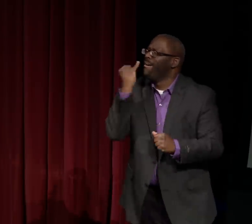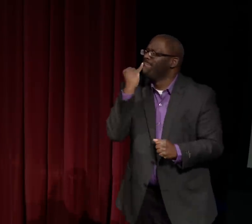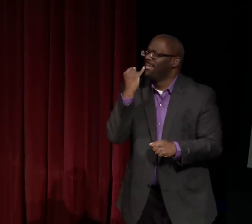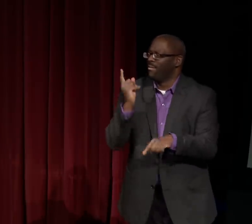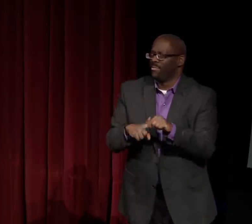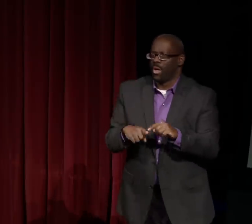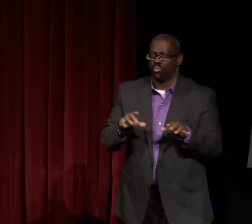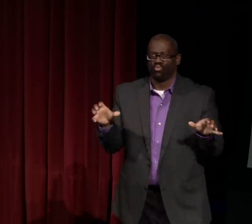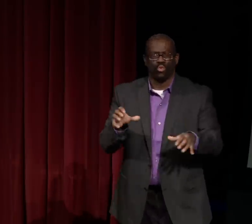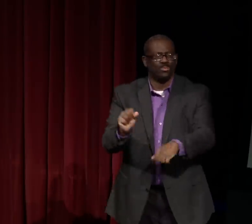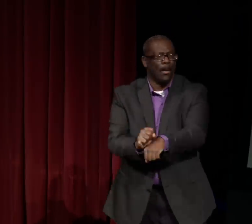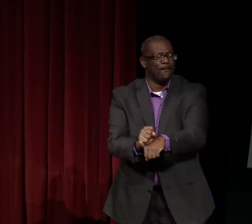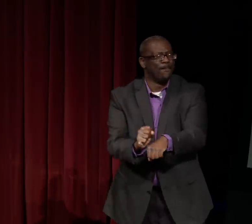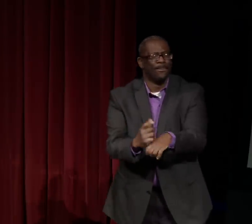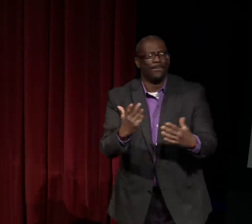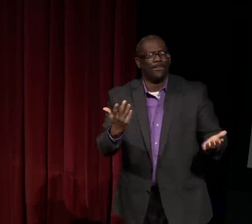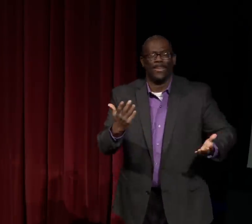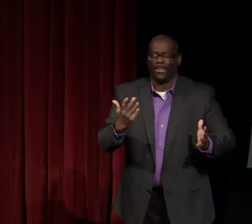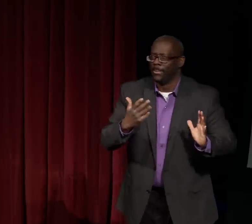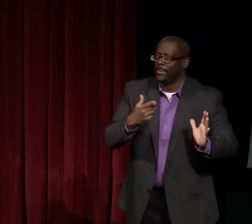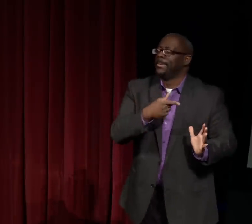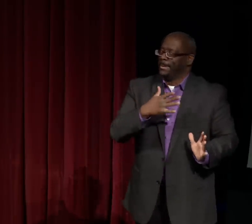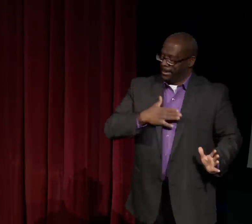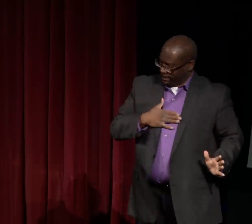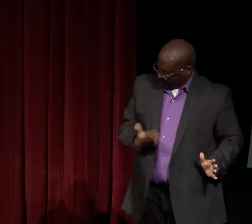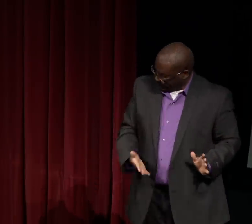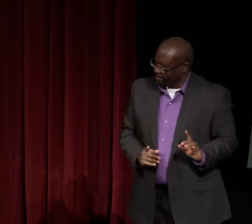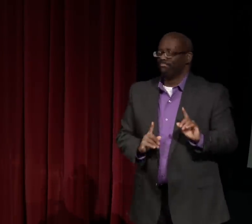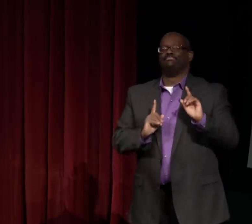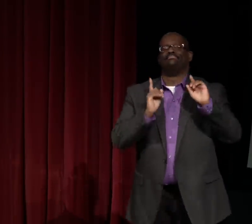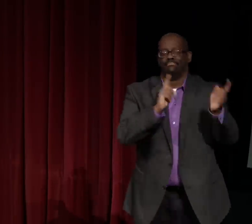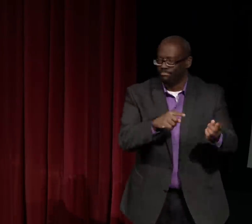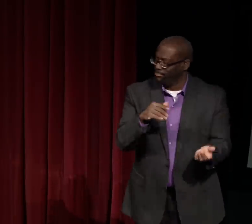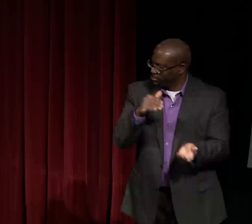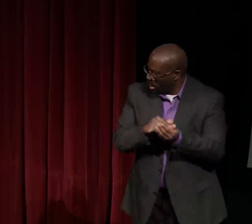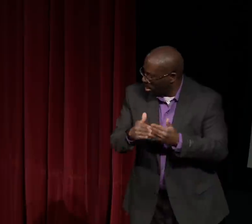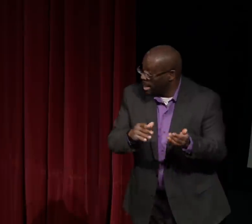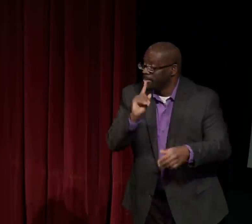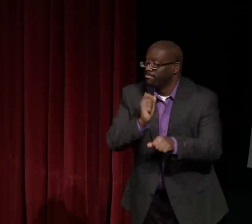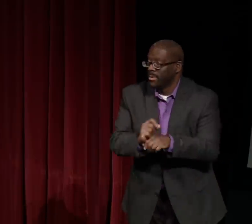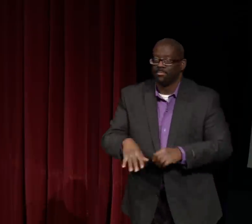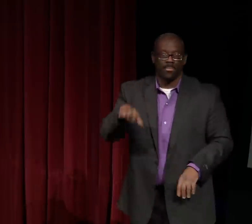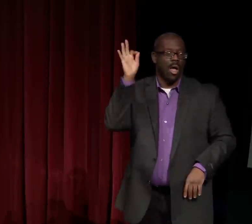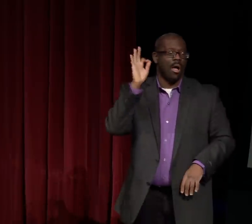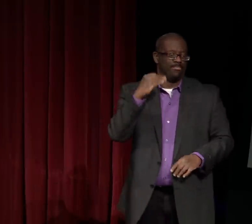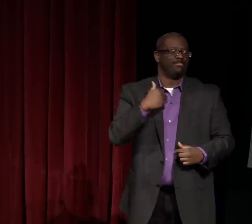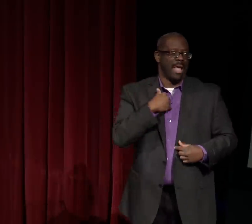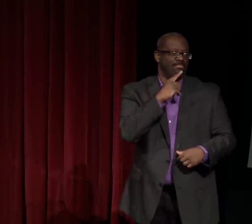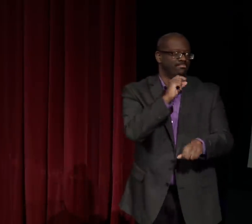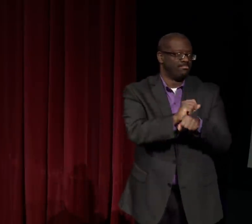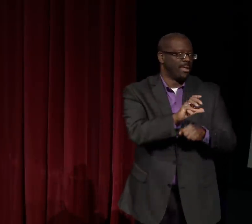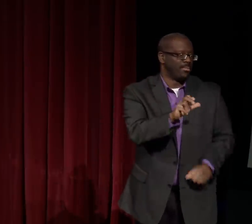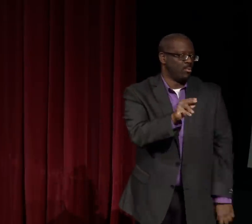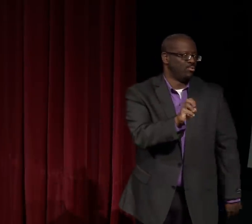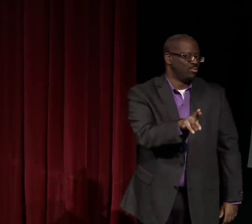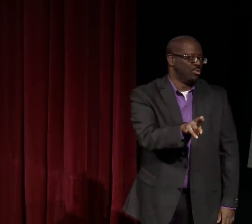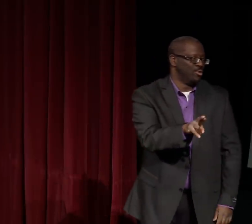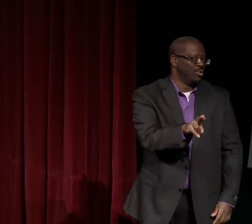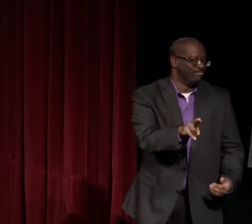I said, "What's the use if you don't go to the doctor and don't take care of yourself, and we don't have your work."